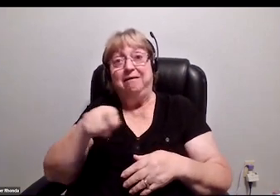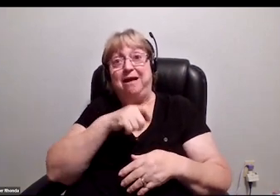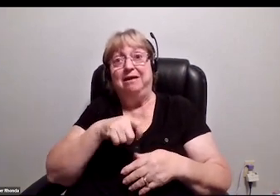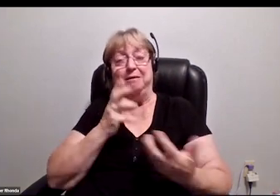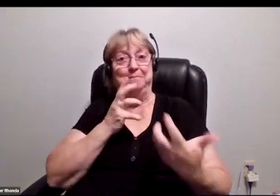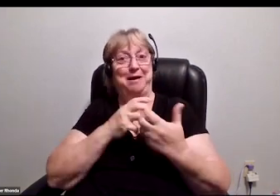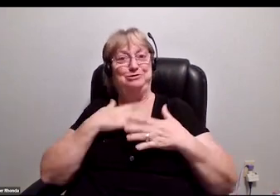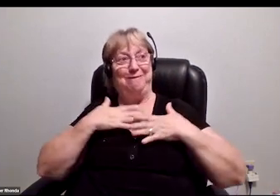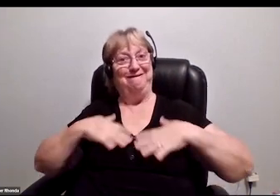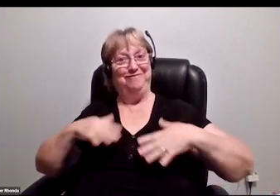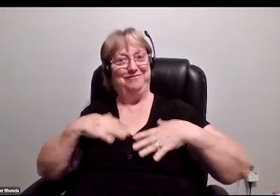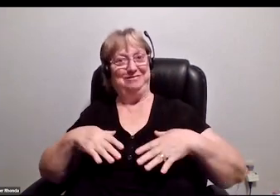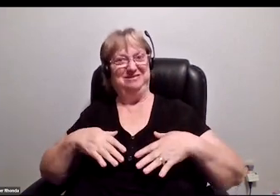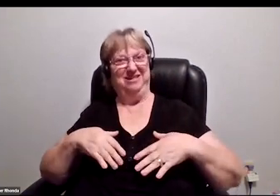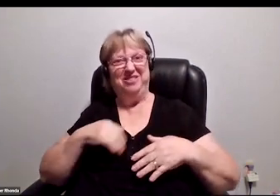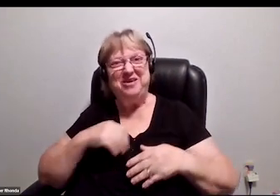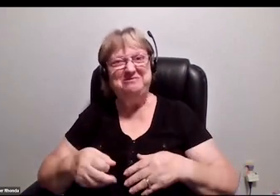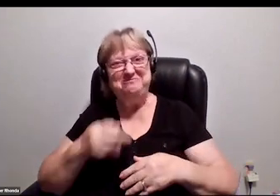matching with my outfits, these are fucking cute, guys.